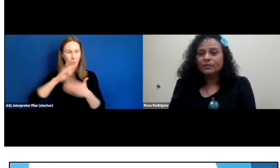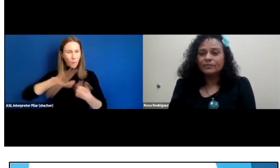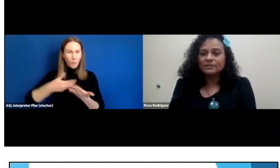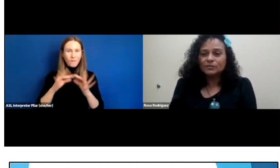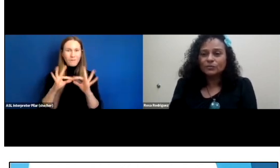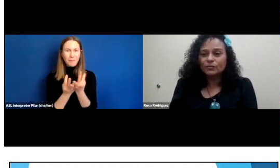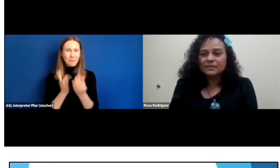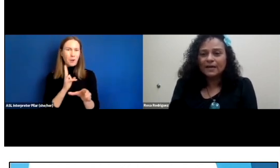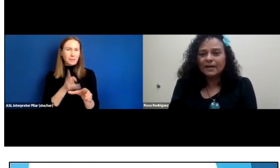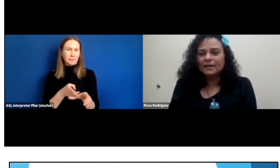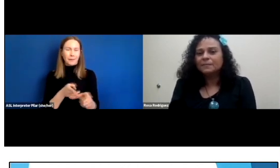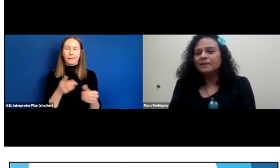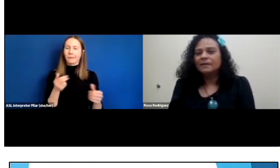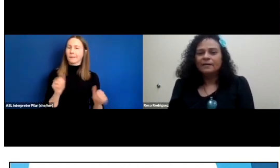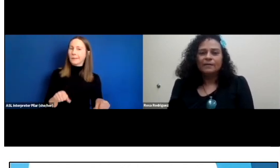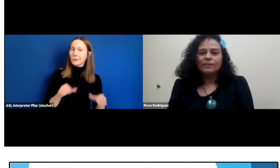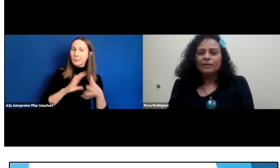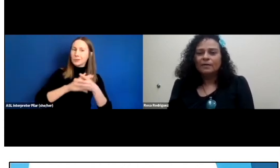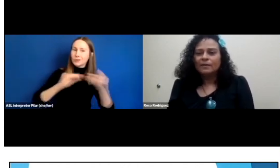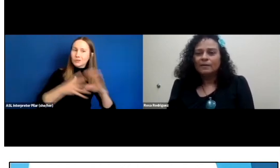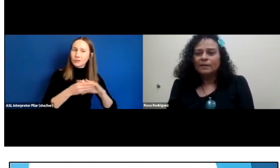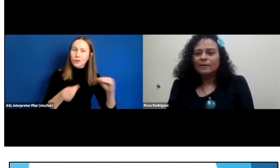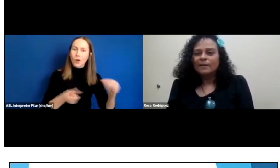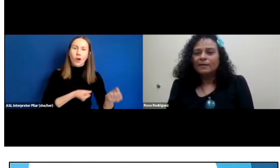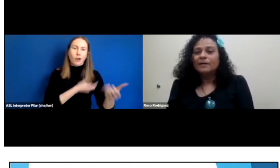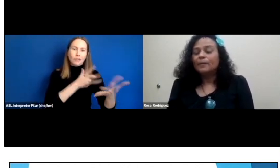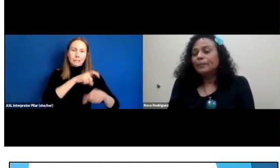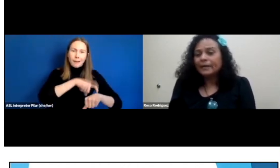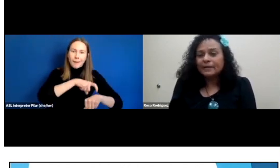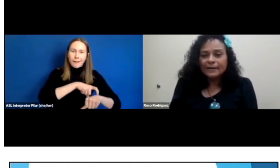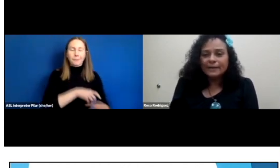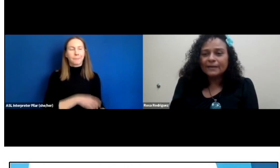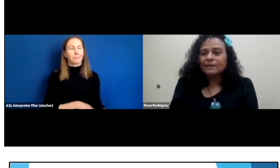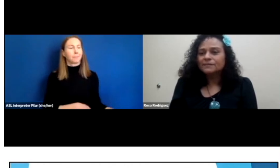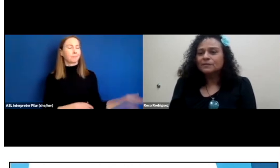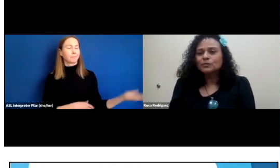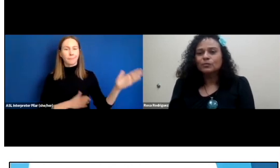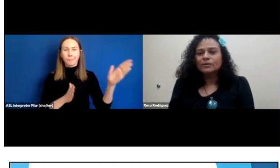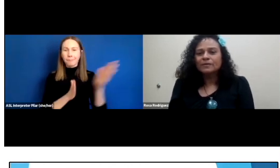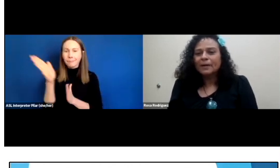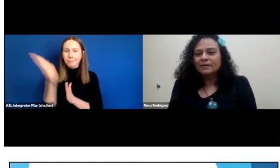whether it's a storytime, a picnic of some sort in the back